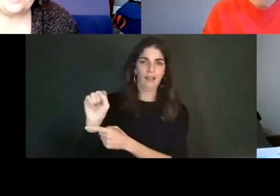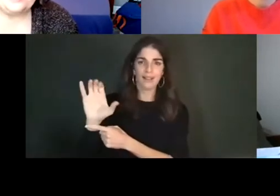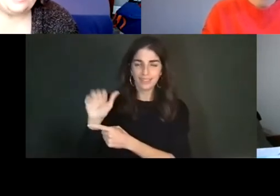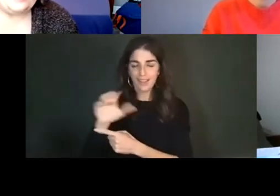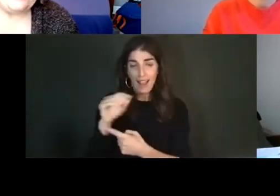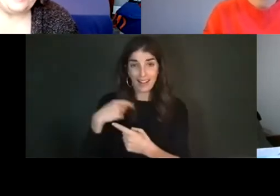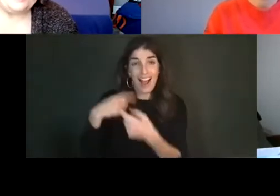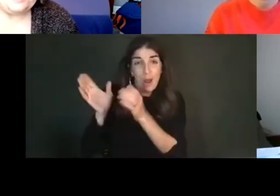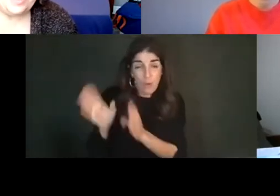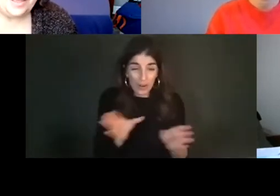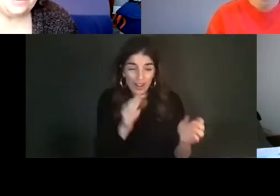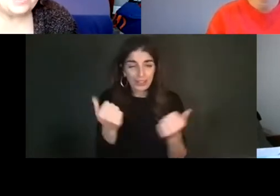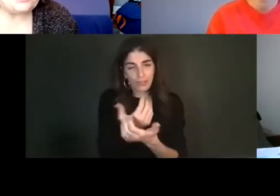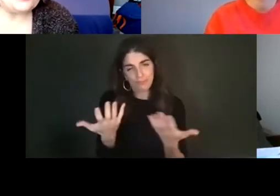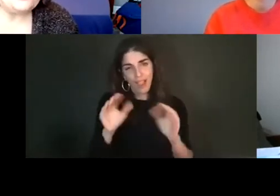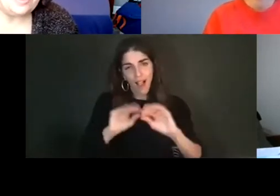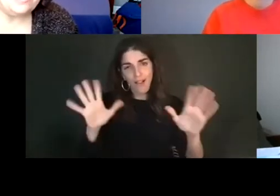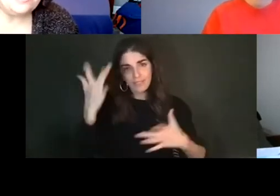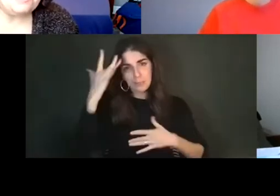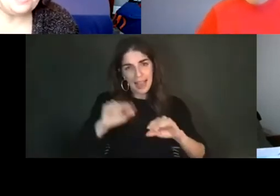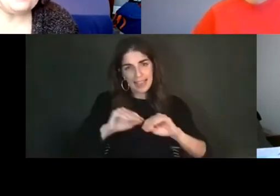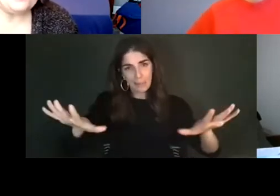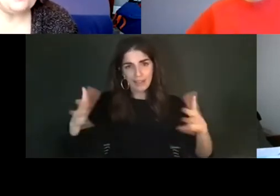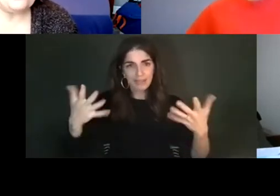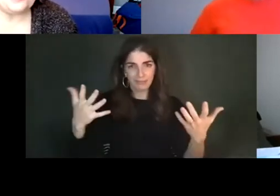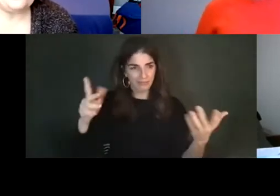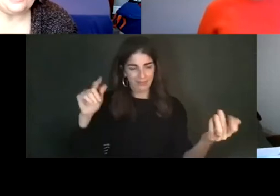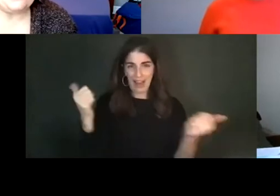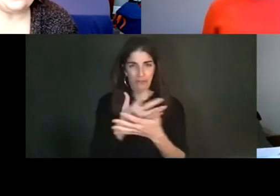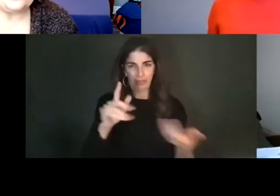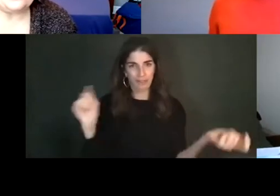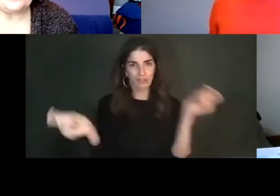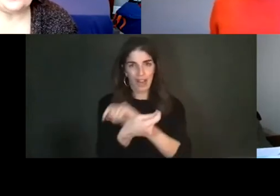but the pandemic came, and the world changed, but I’m so very grateful to the American